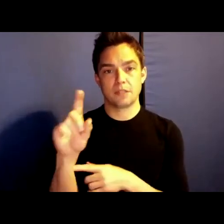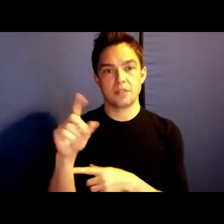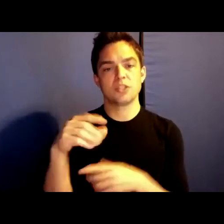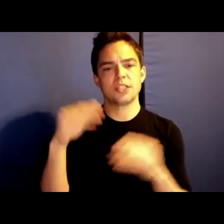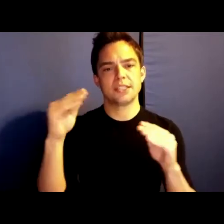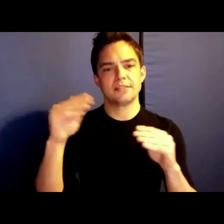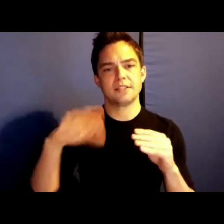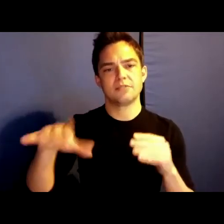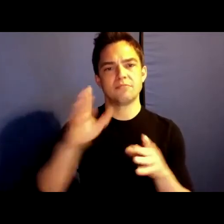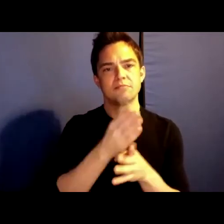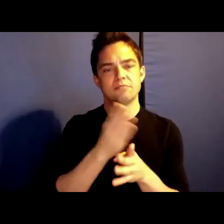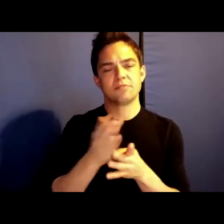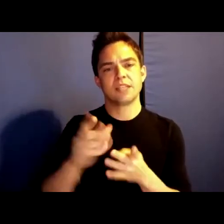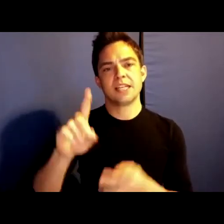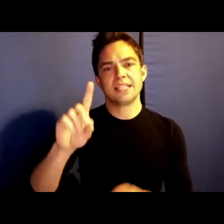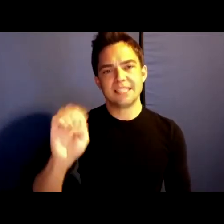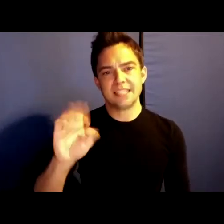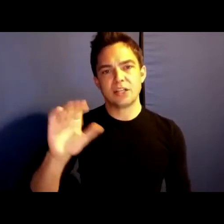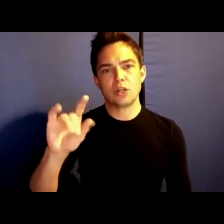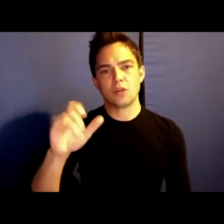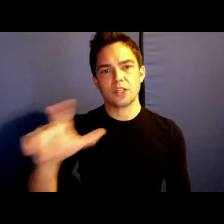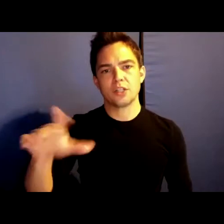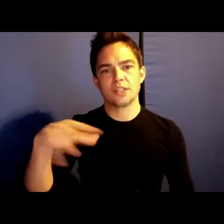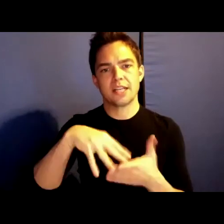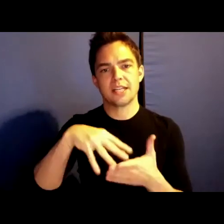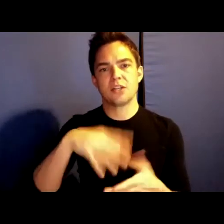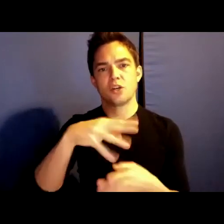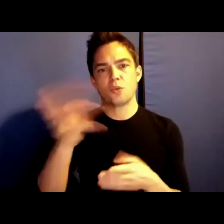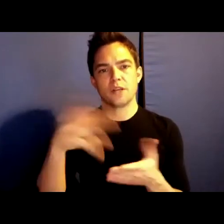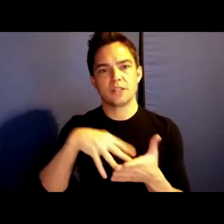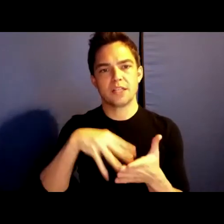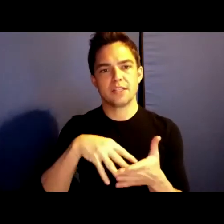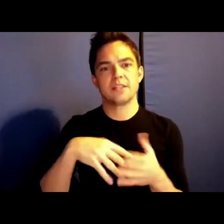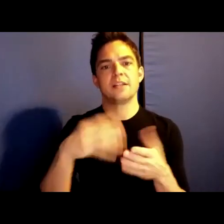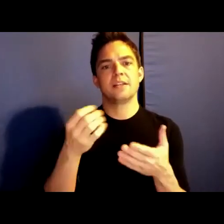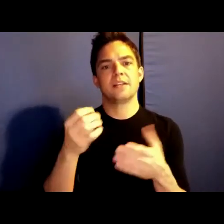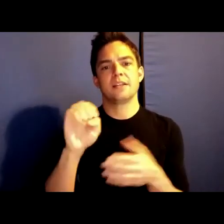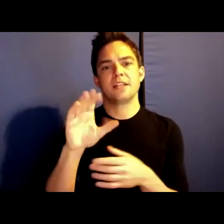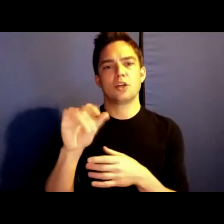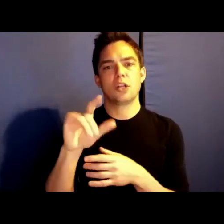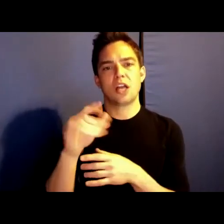decolonial studies, queer studies, ecological humanities, and creative nonfictions.